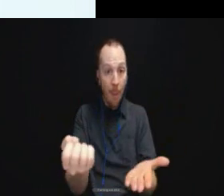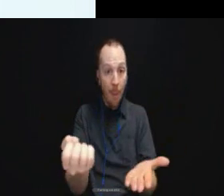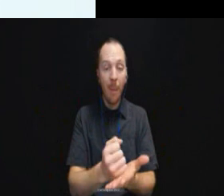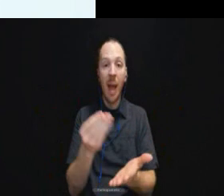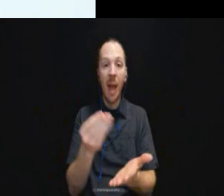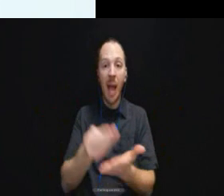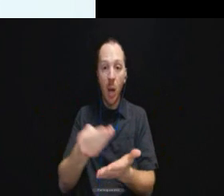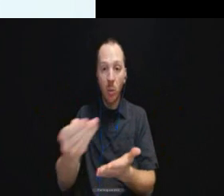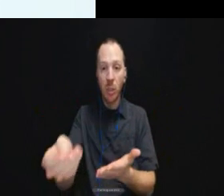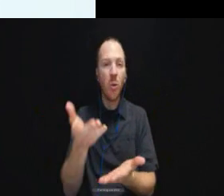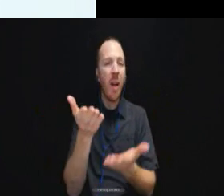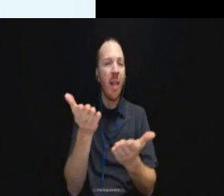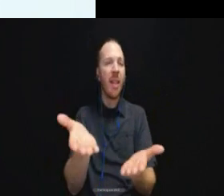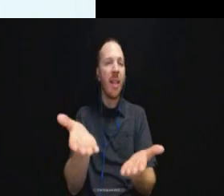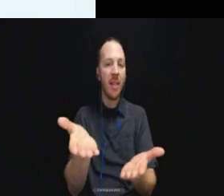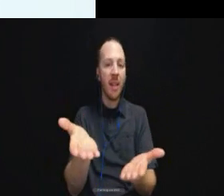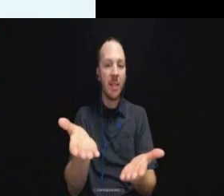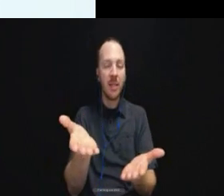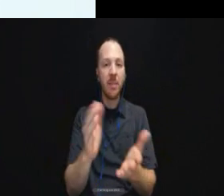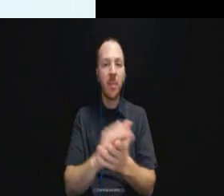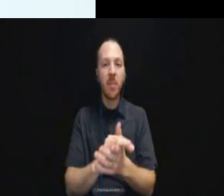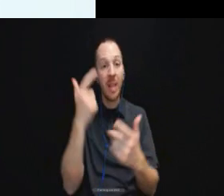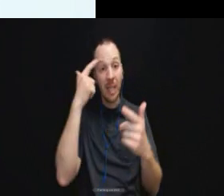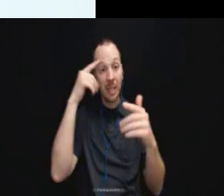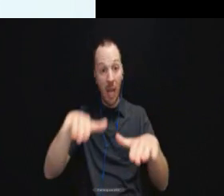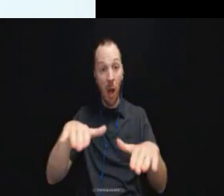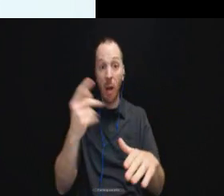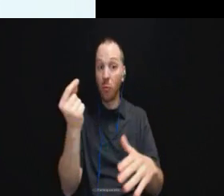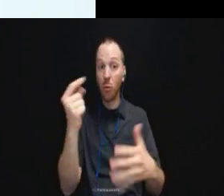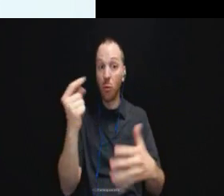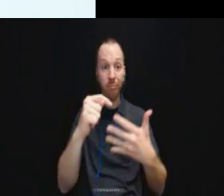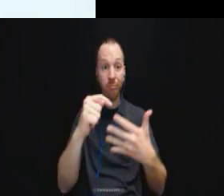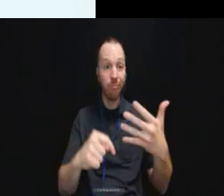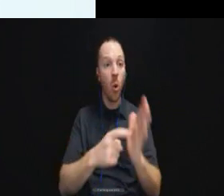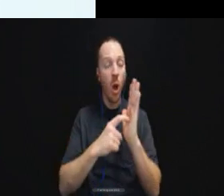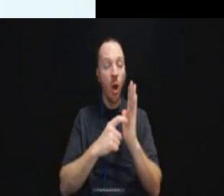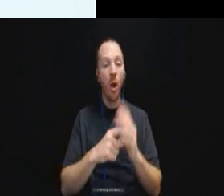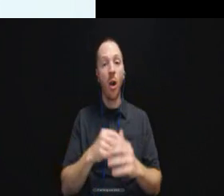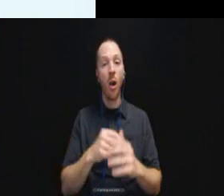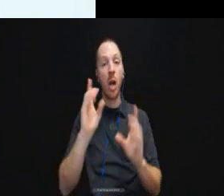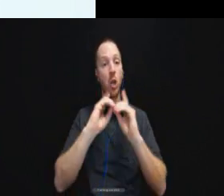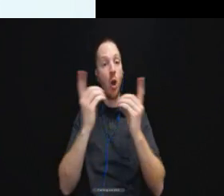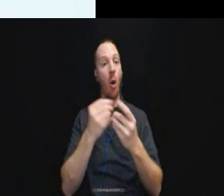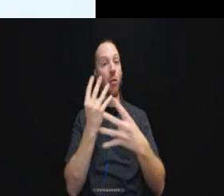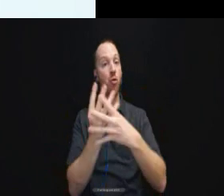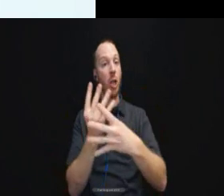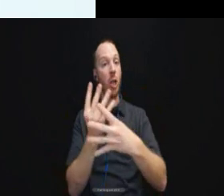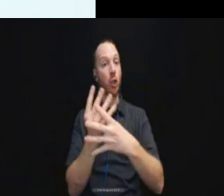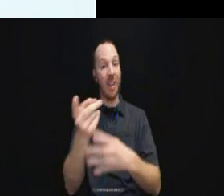So this so this settlement requires the Department of Corrections that if they have a library,